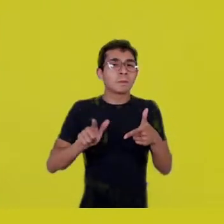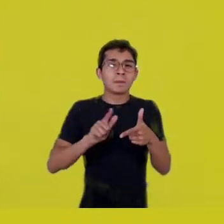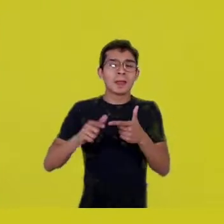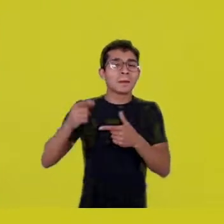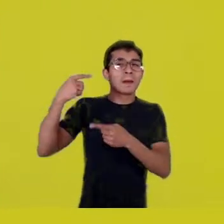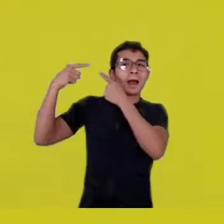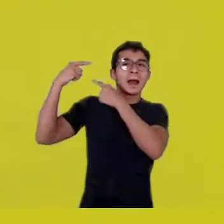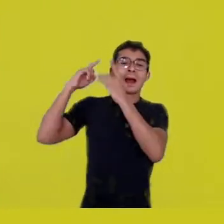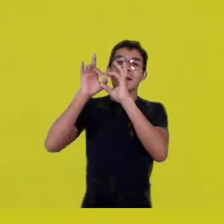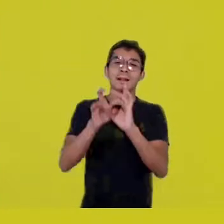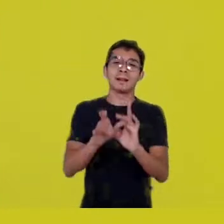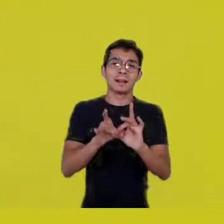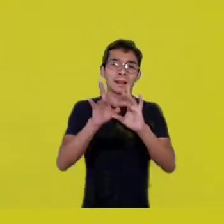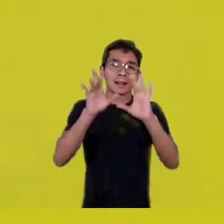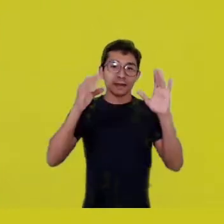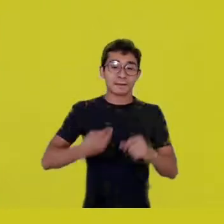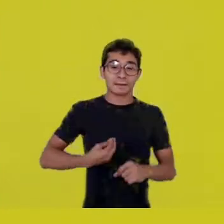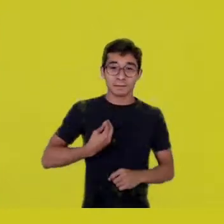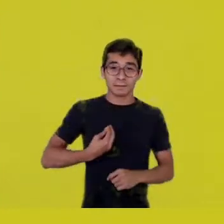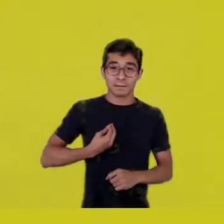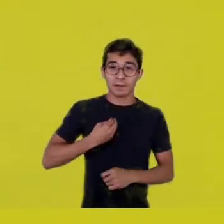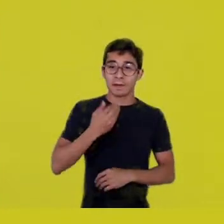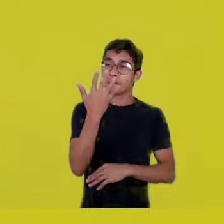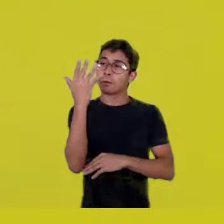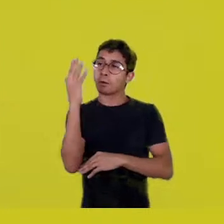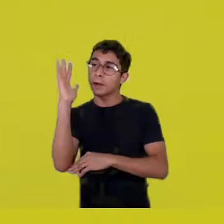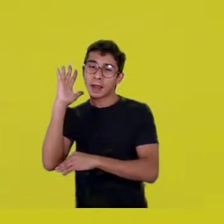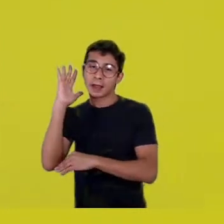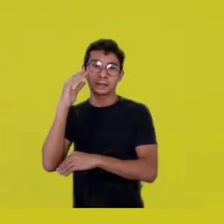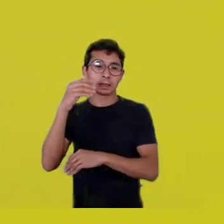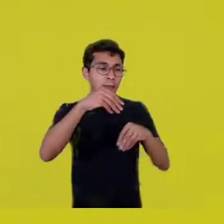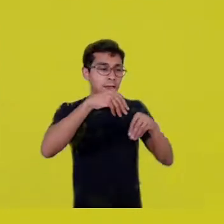Some lived in islands left over by vulcans.